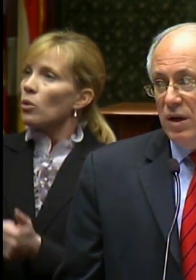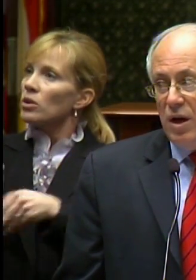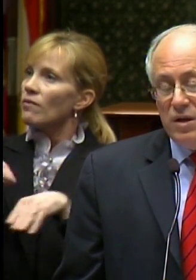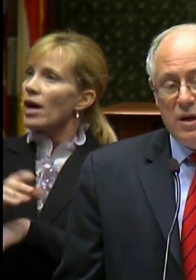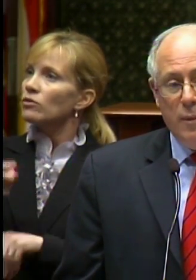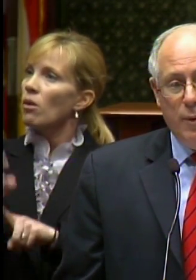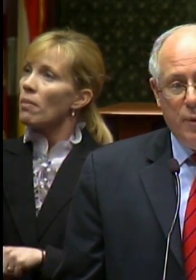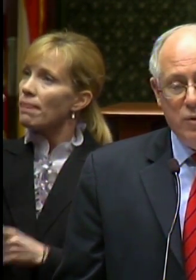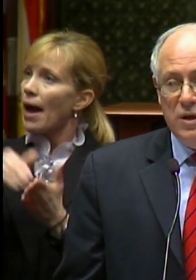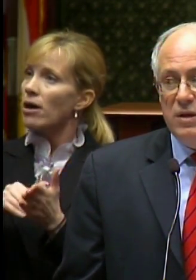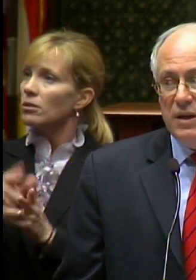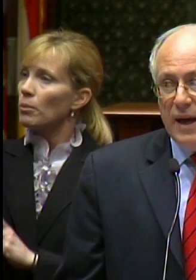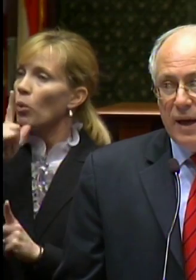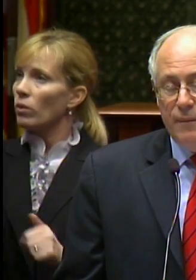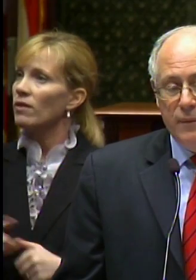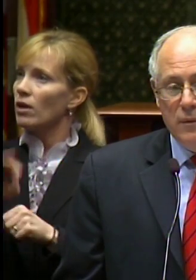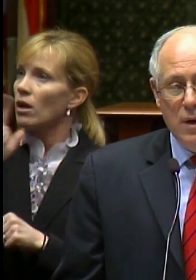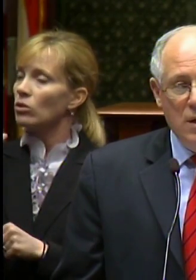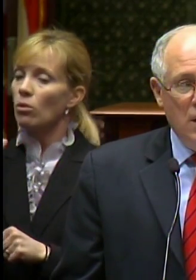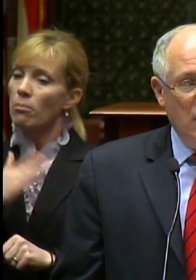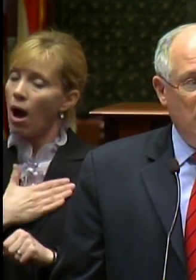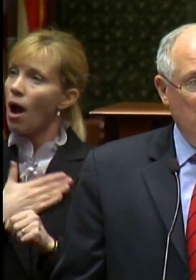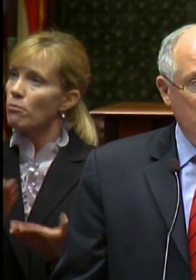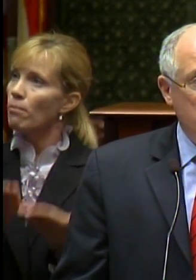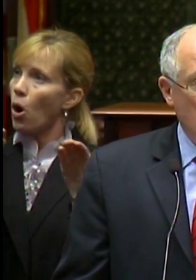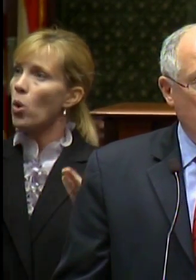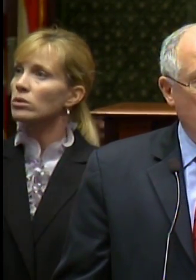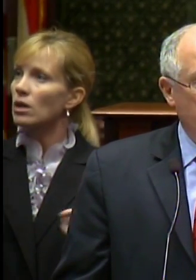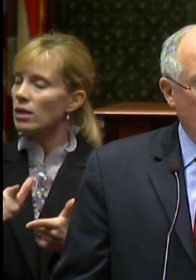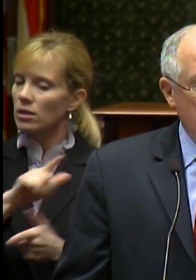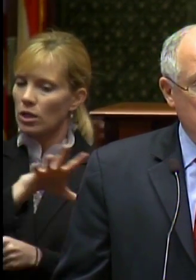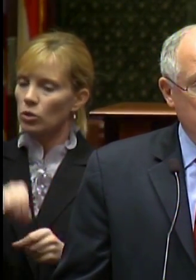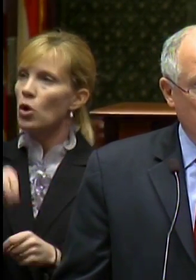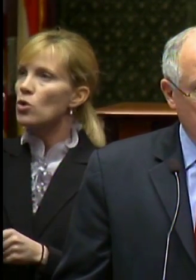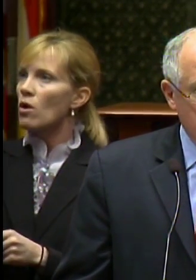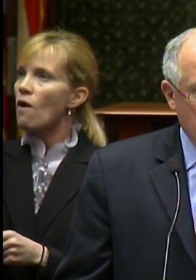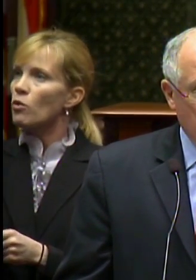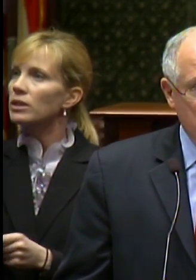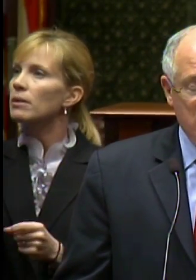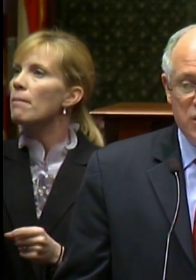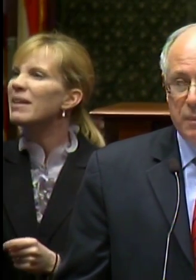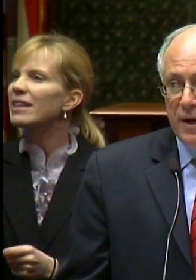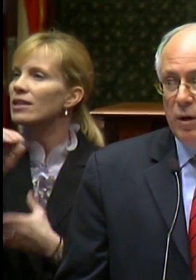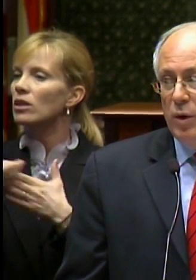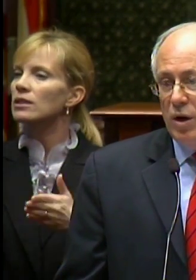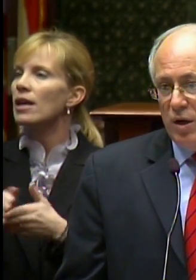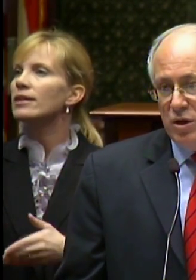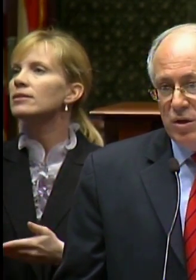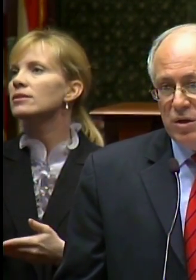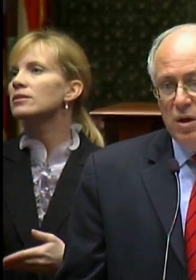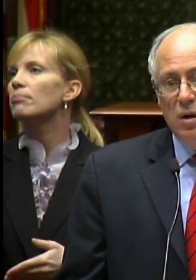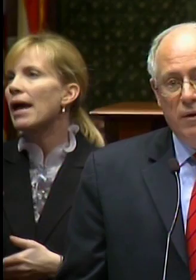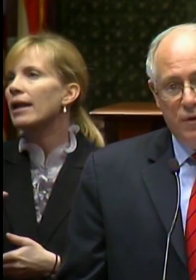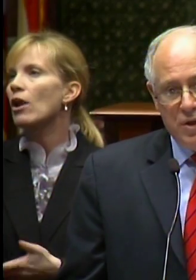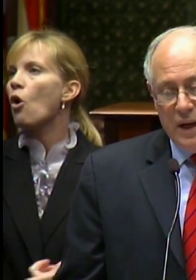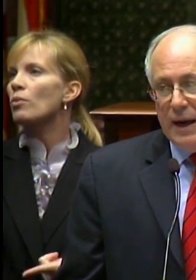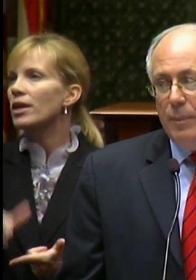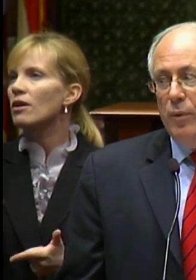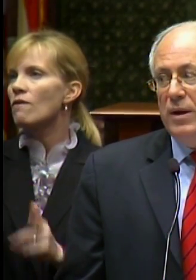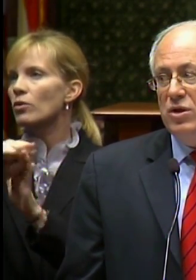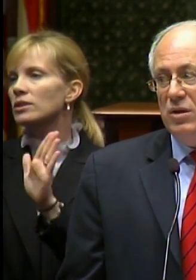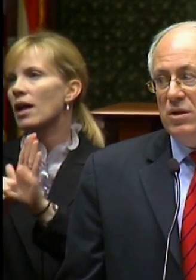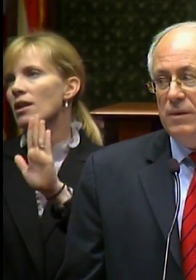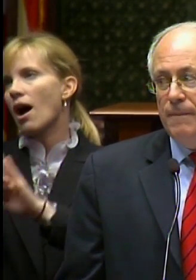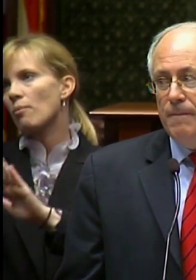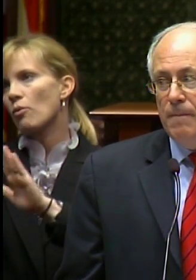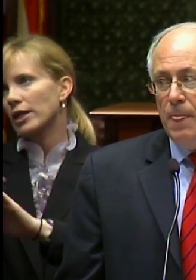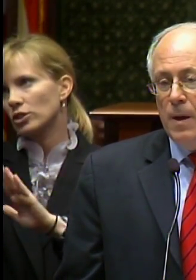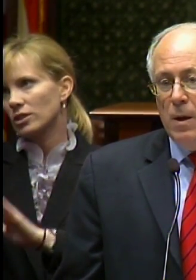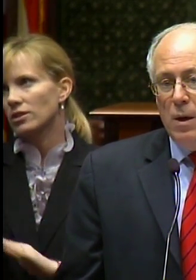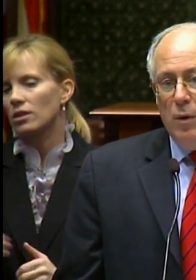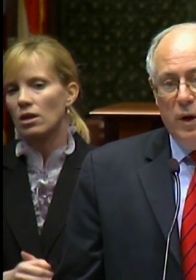the cuts I am proposing today include $214 million in spending reductions for state operations.